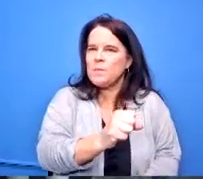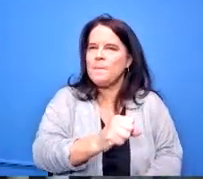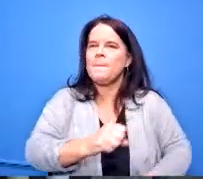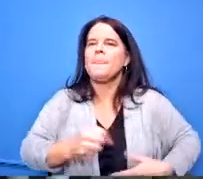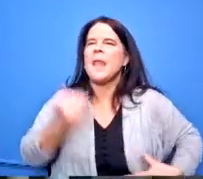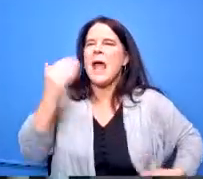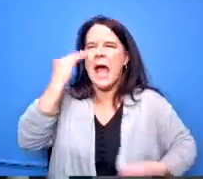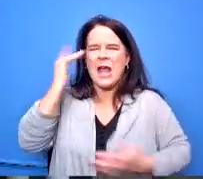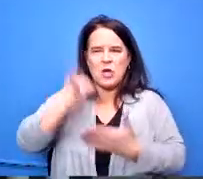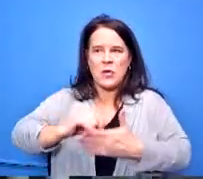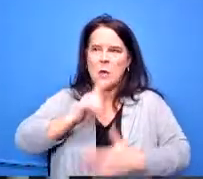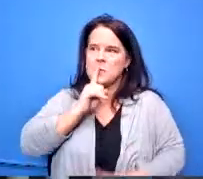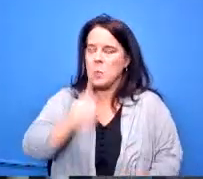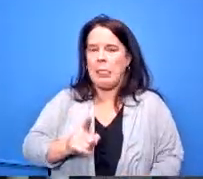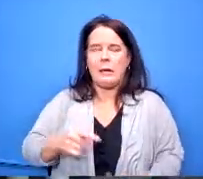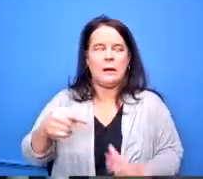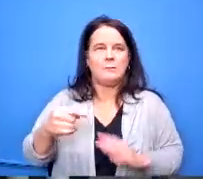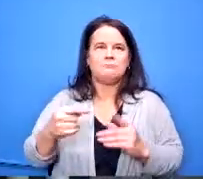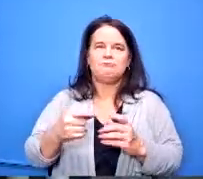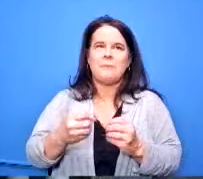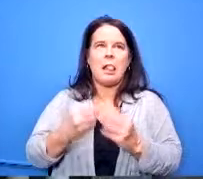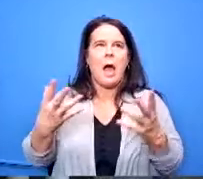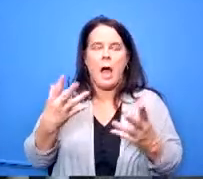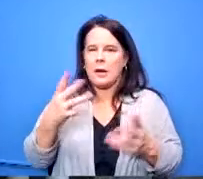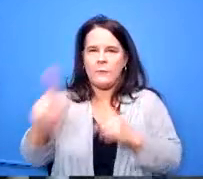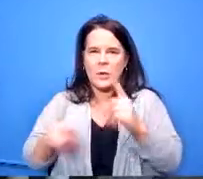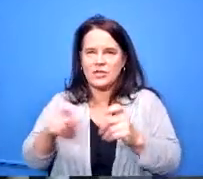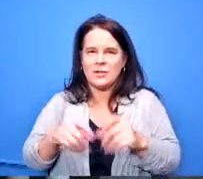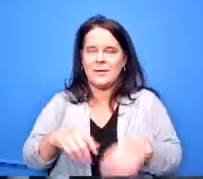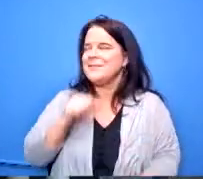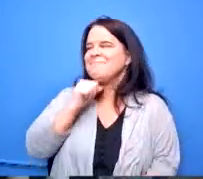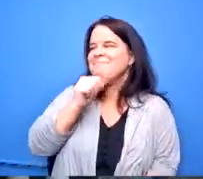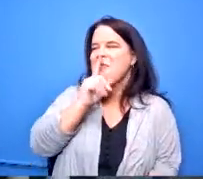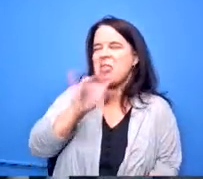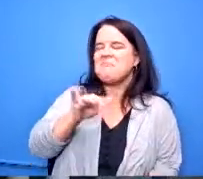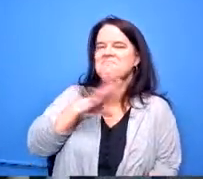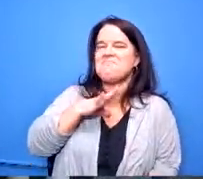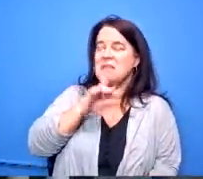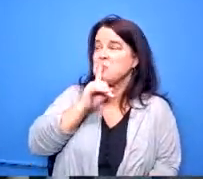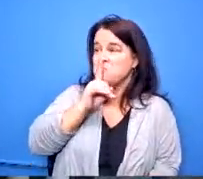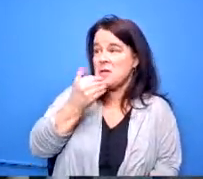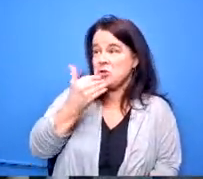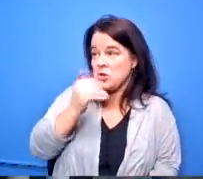loaded question it's not a loaded question it's a legitimate question because kids change their